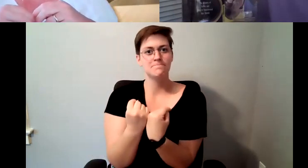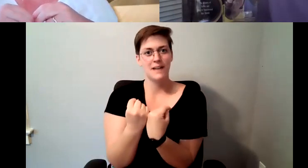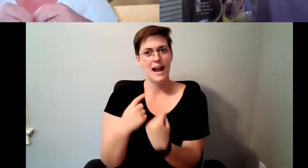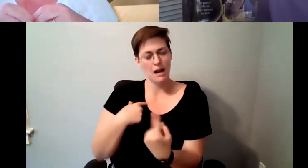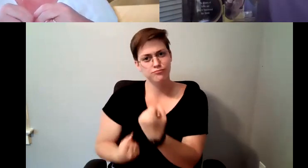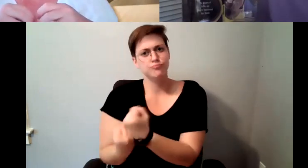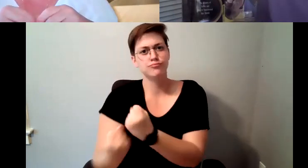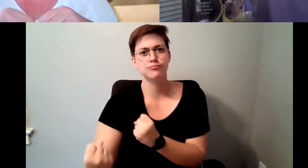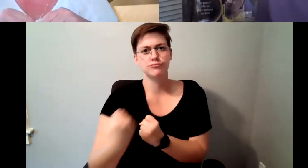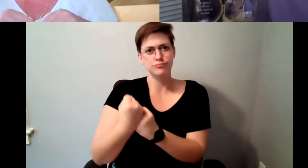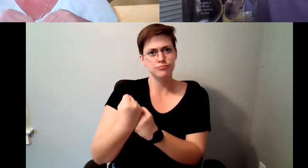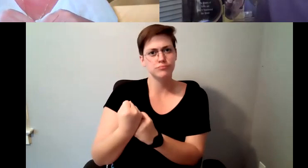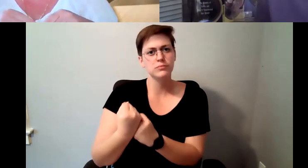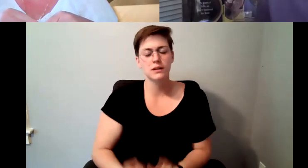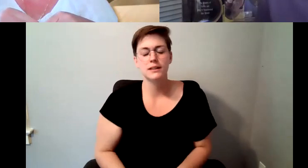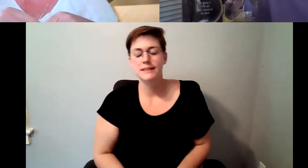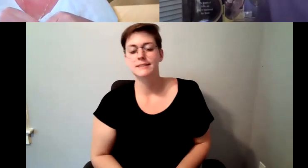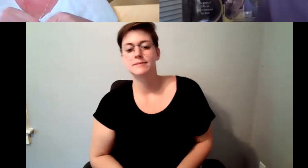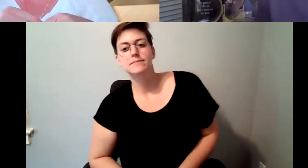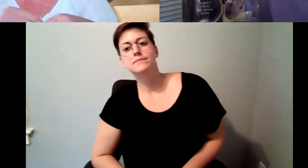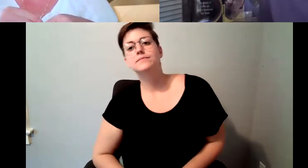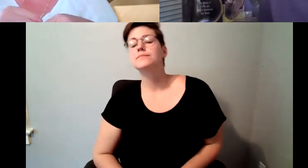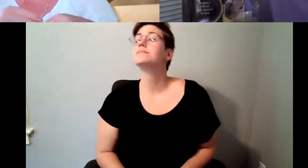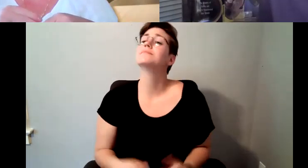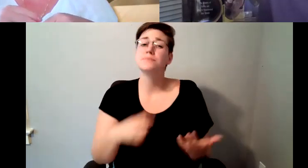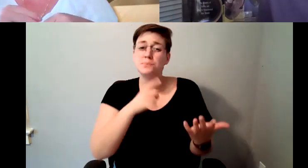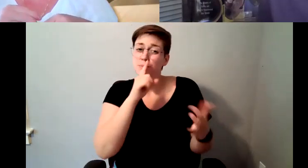the things that that Starbucks has always embraced which is.